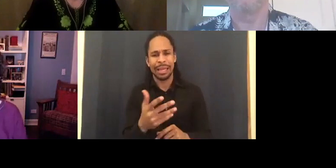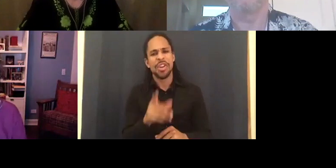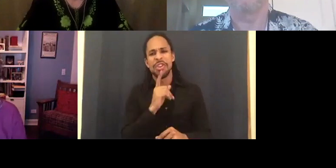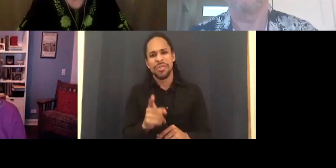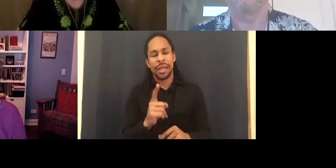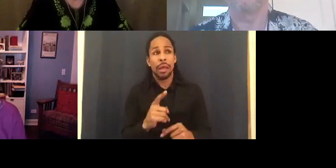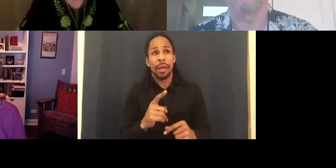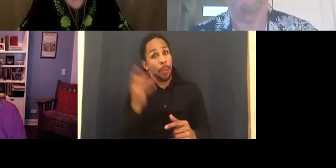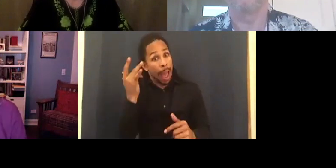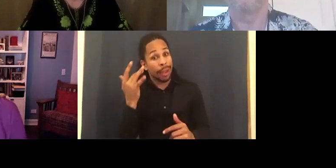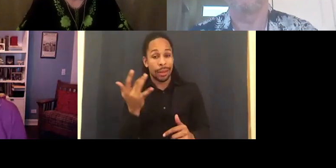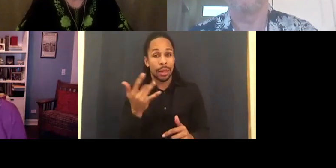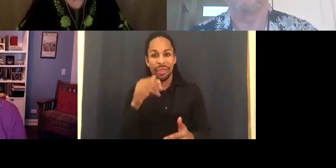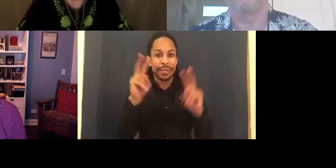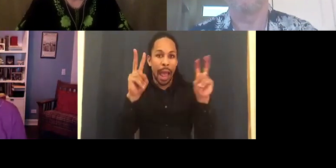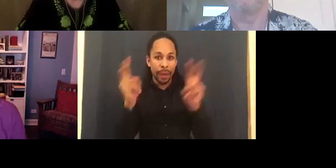of the title. Which was blind.